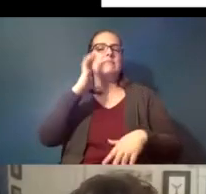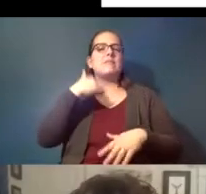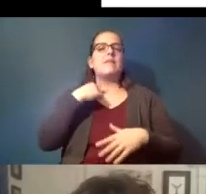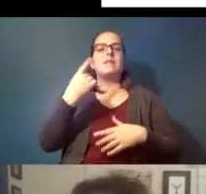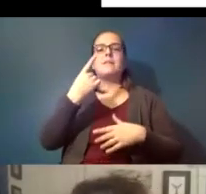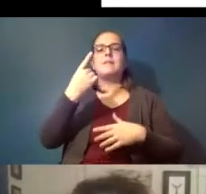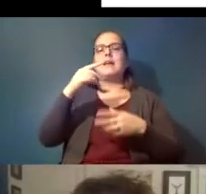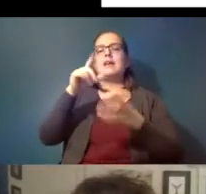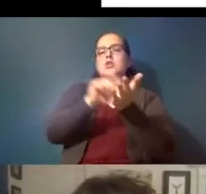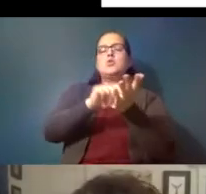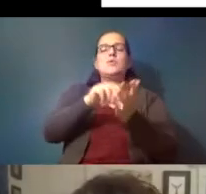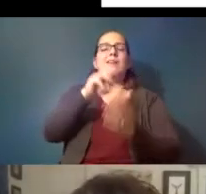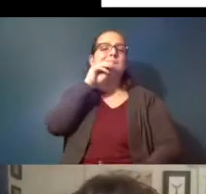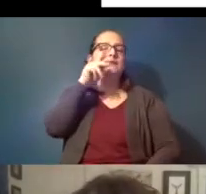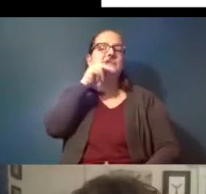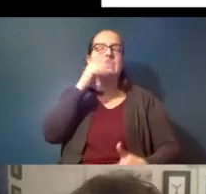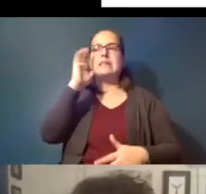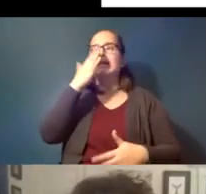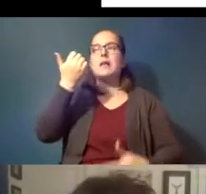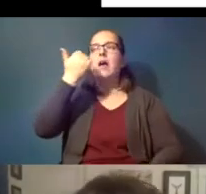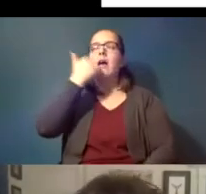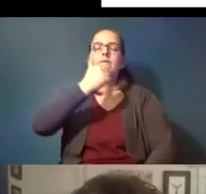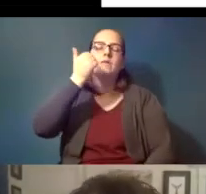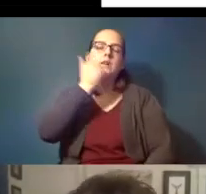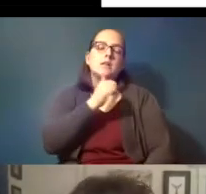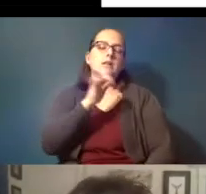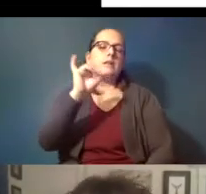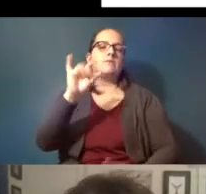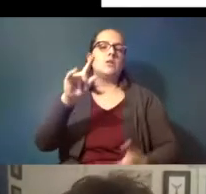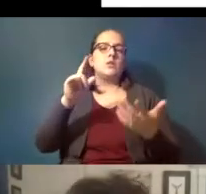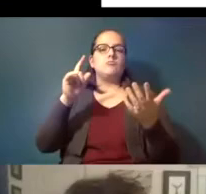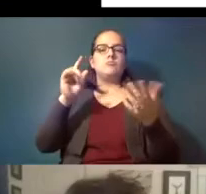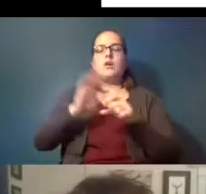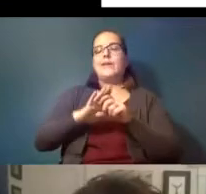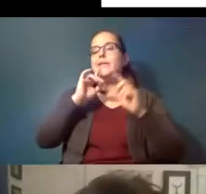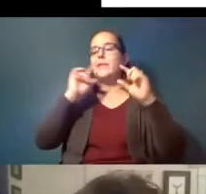it seems probably you know every day if you you know if you're on twitter or on facebook